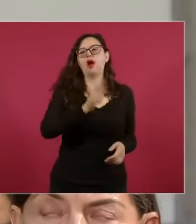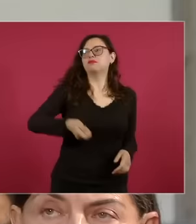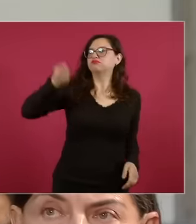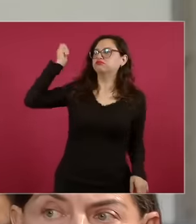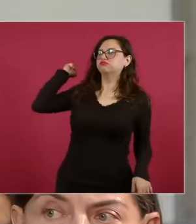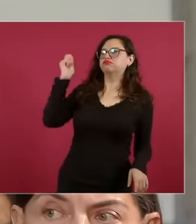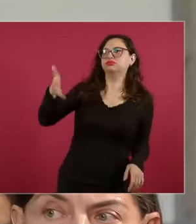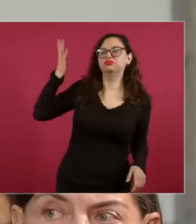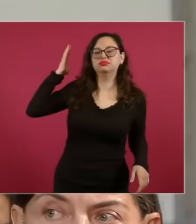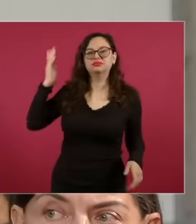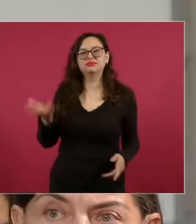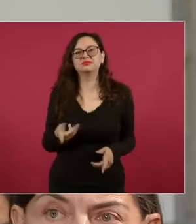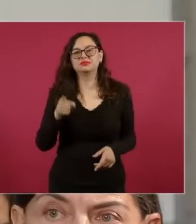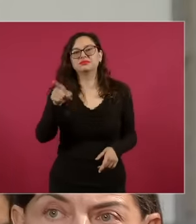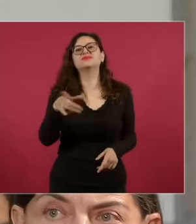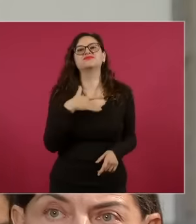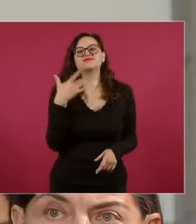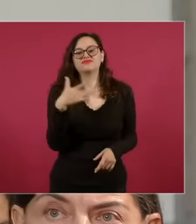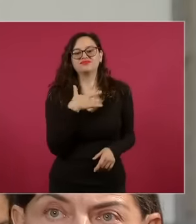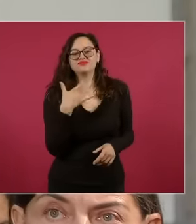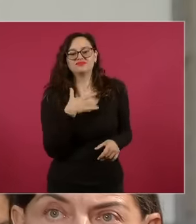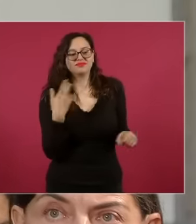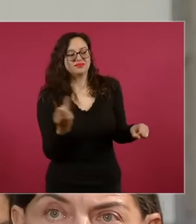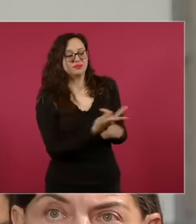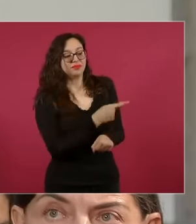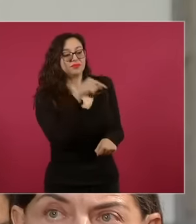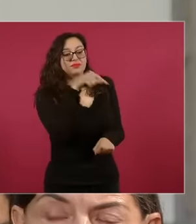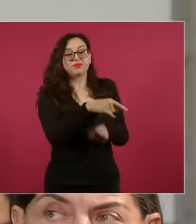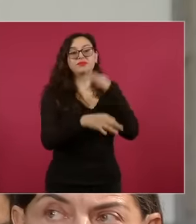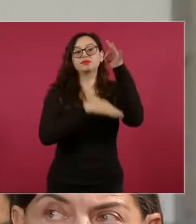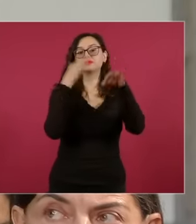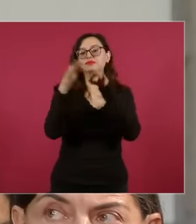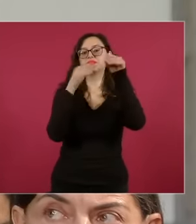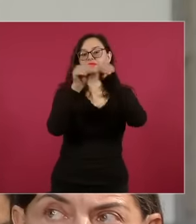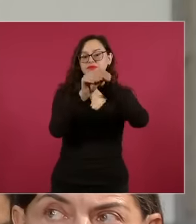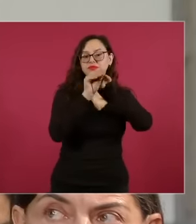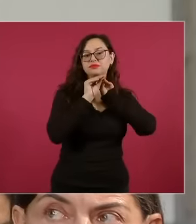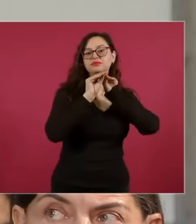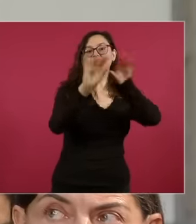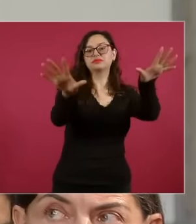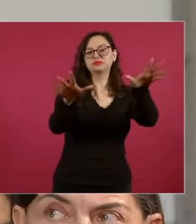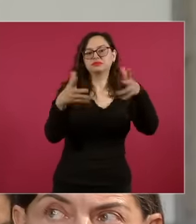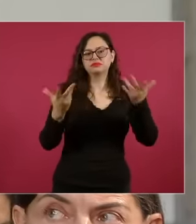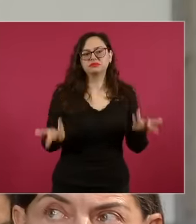, well, he has just told us that the person who threw the bottle can be calm, but